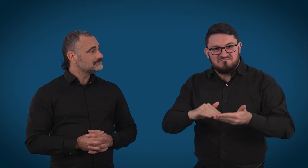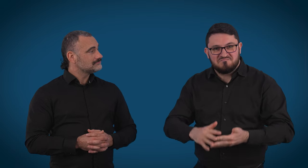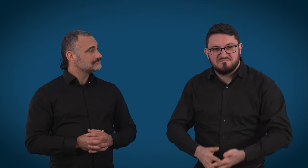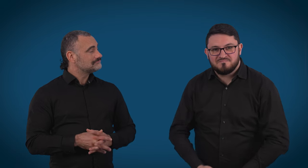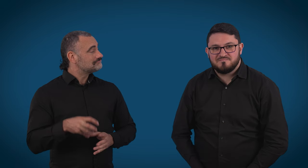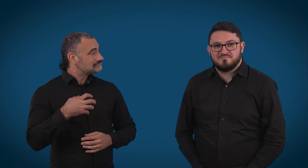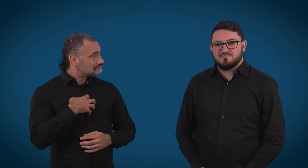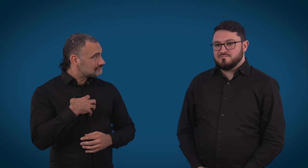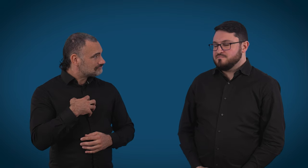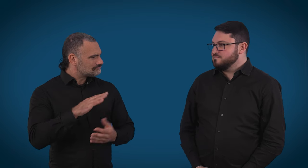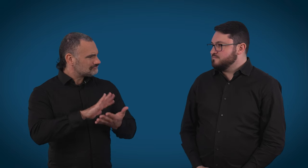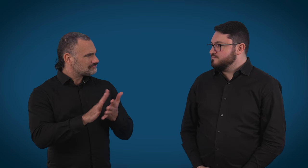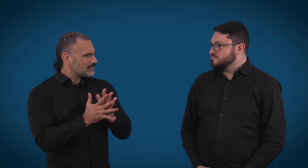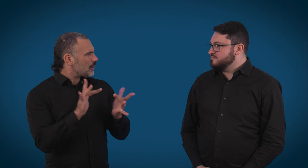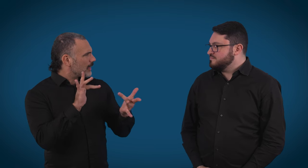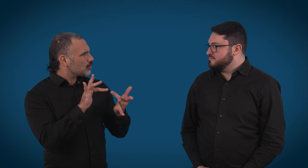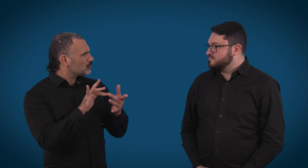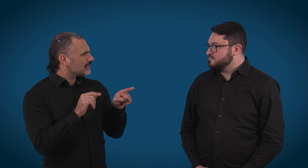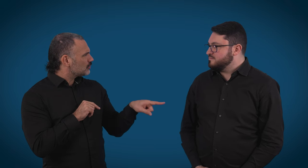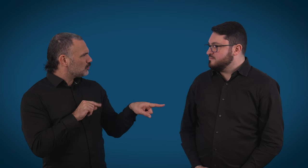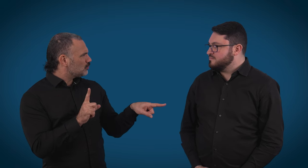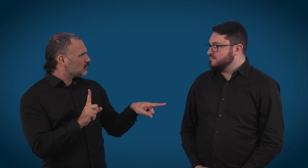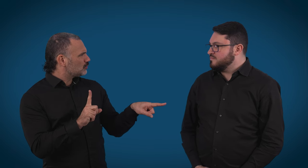How do they contact you in the first place?